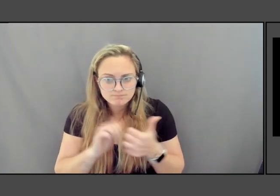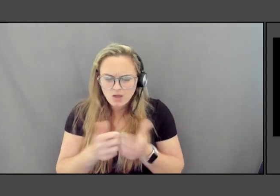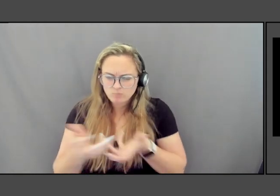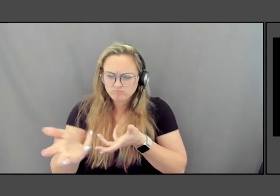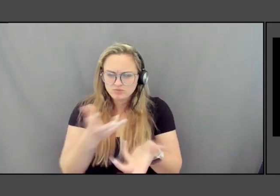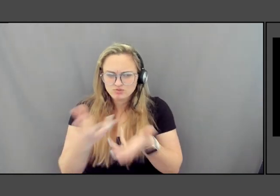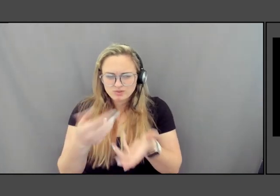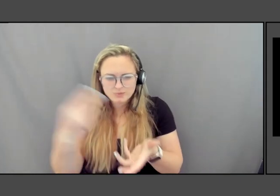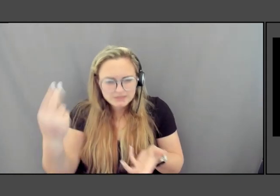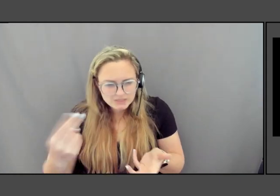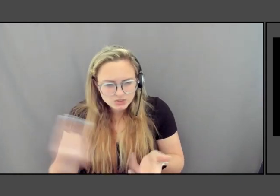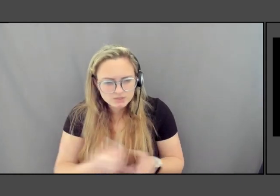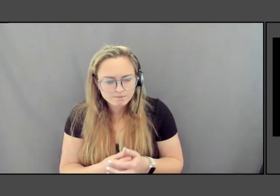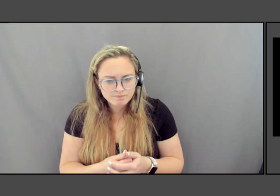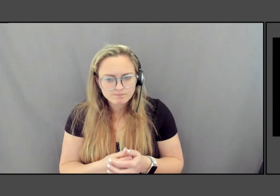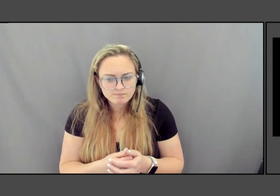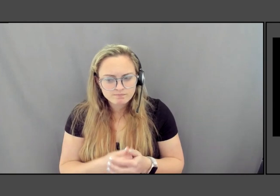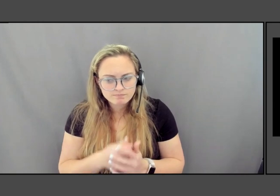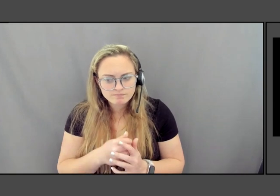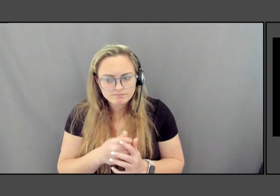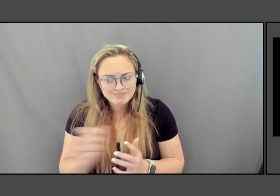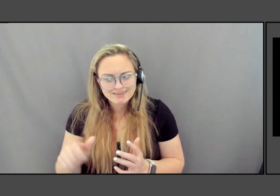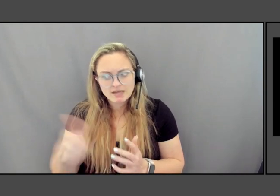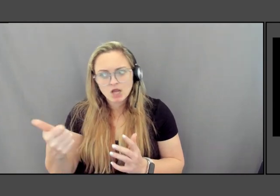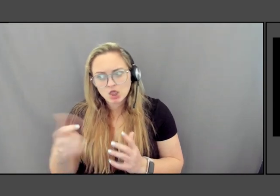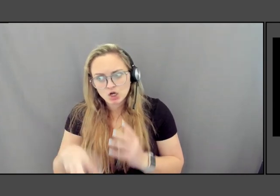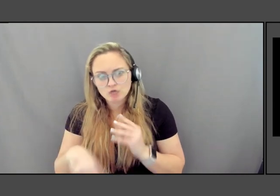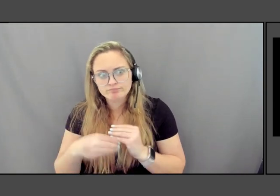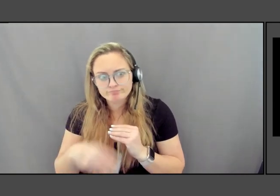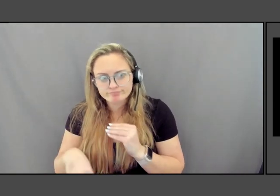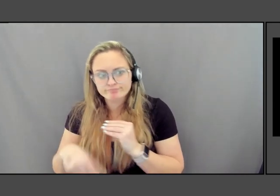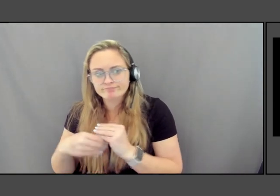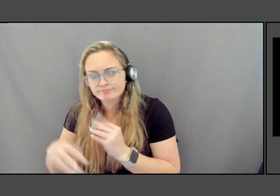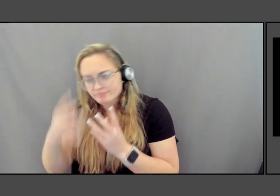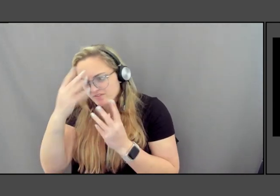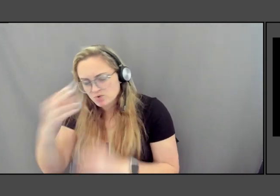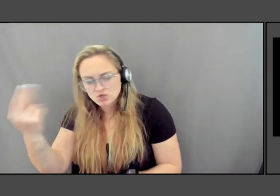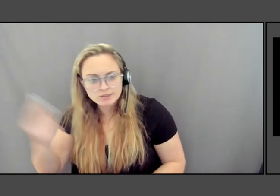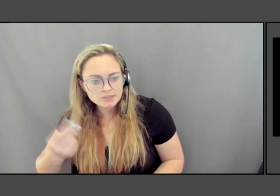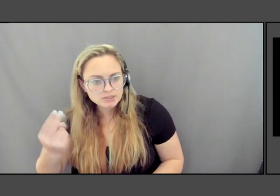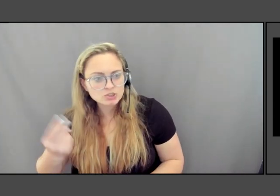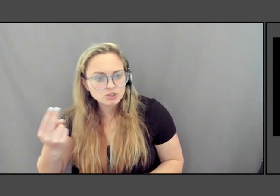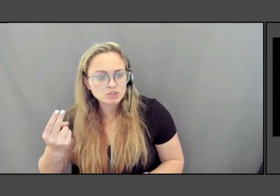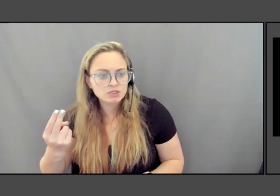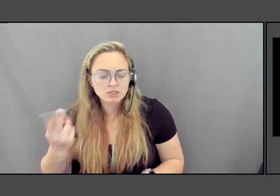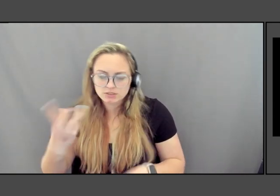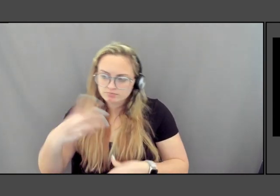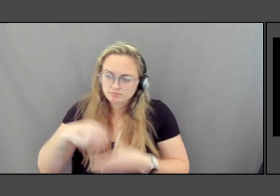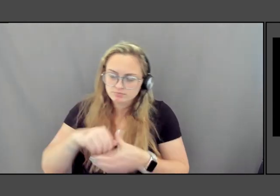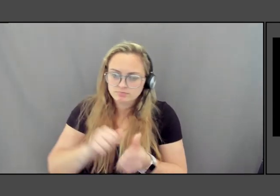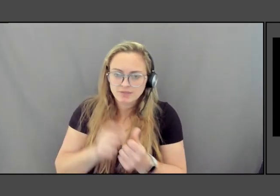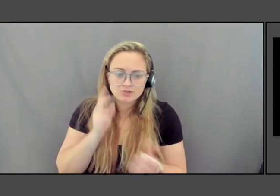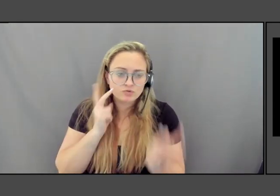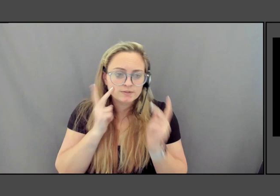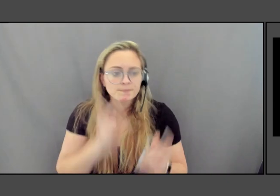Yet another layer upon layer of of history is is is written as you visit it. And I think this